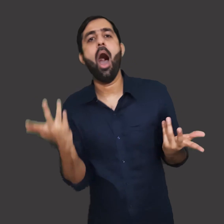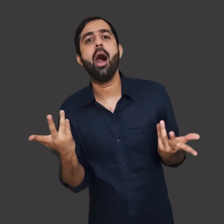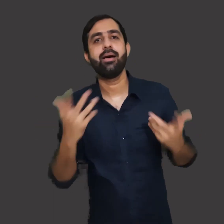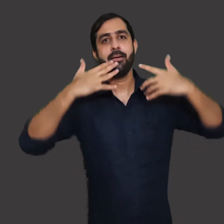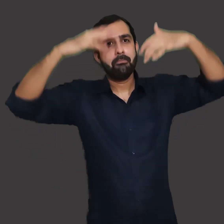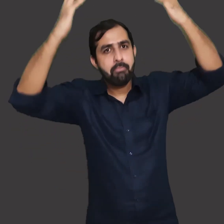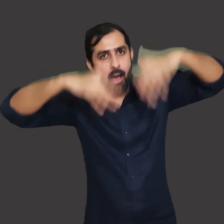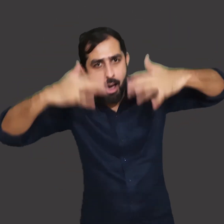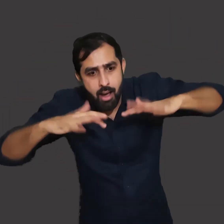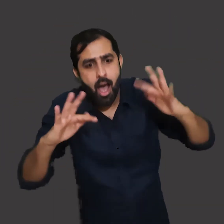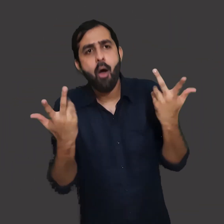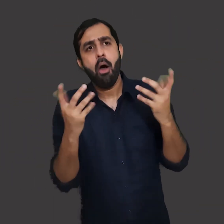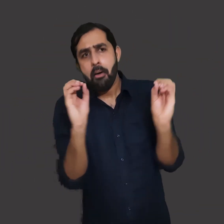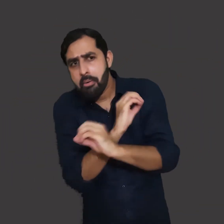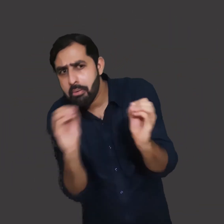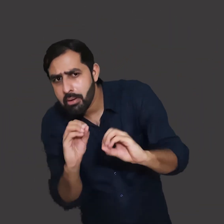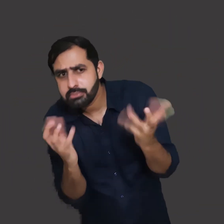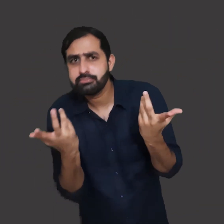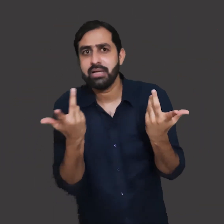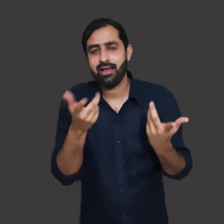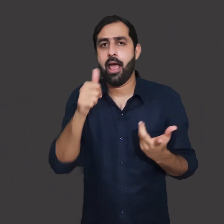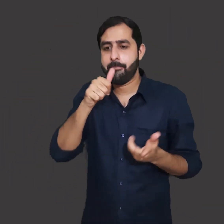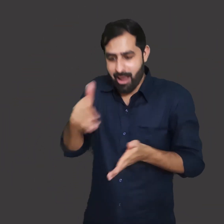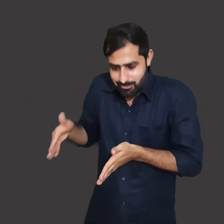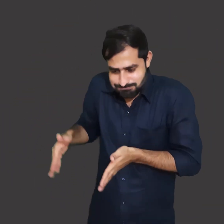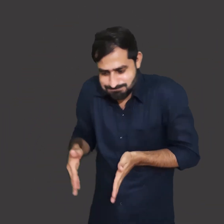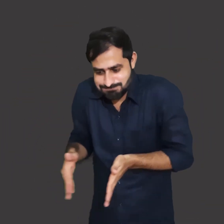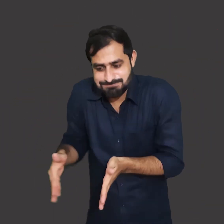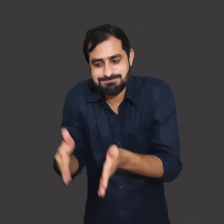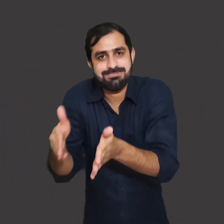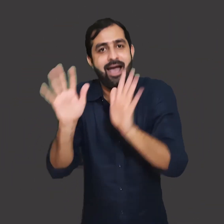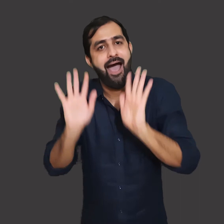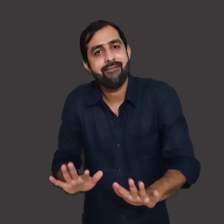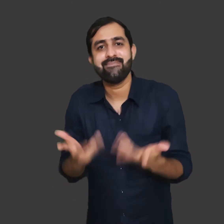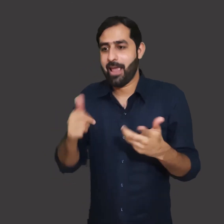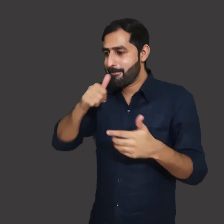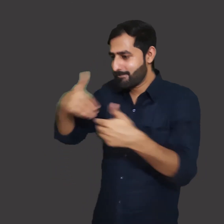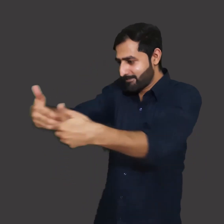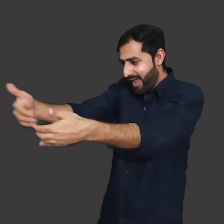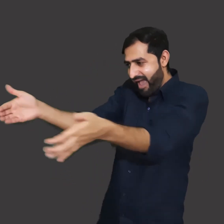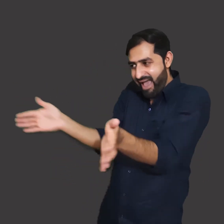They depend on water and irrigation for all their farming activities. Water is taken